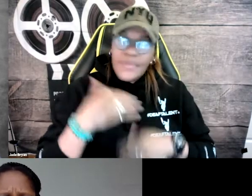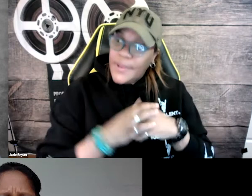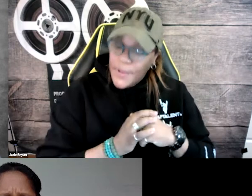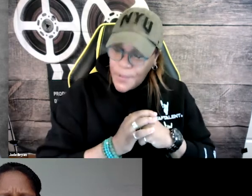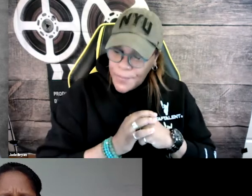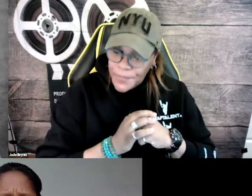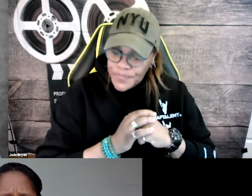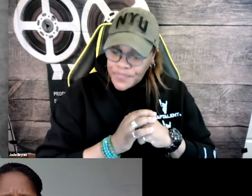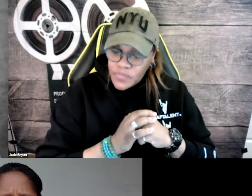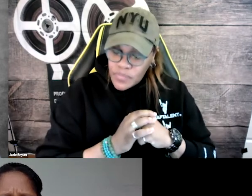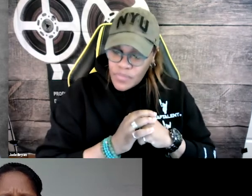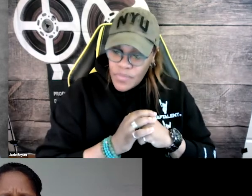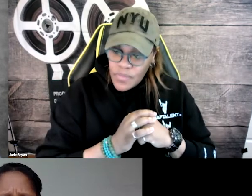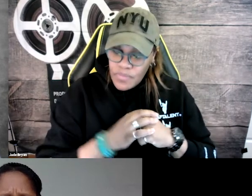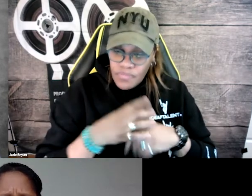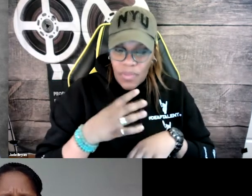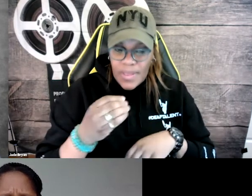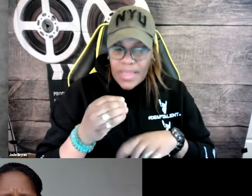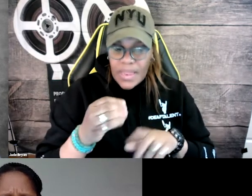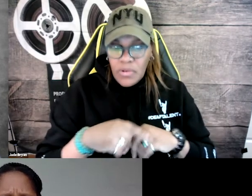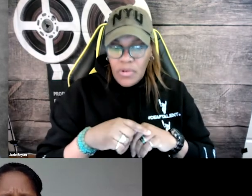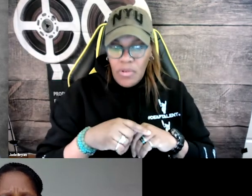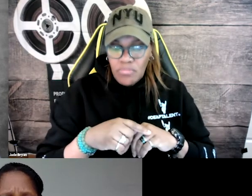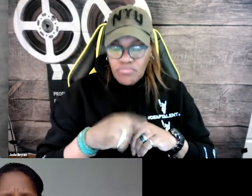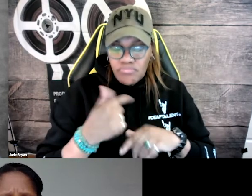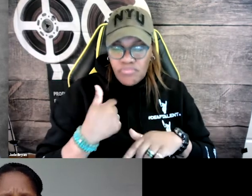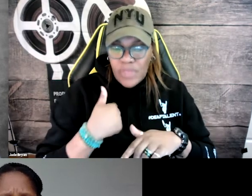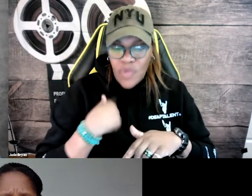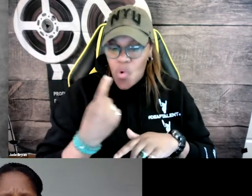So that was my experience back in the day with captioning as a student especially.